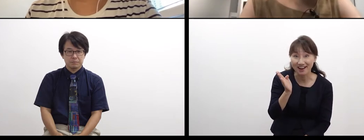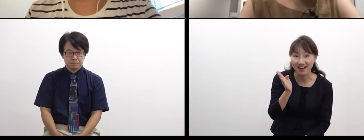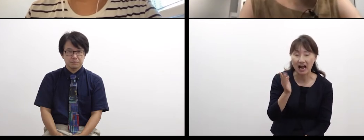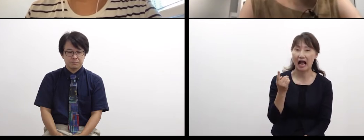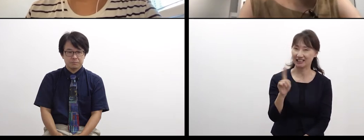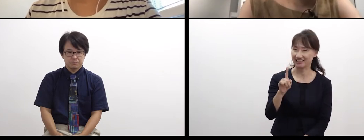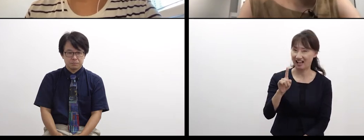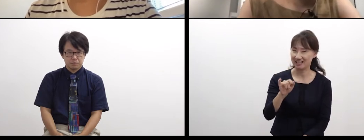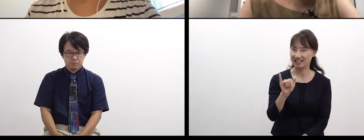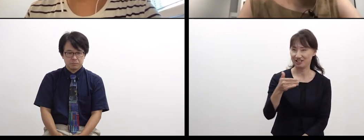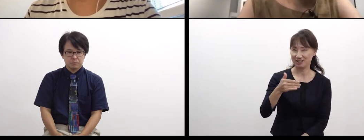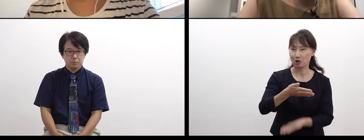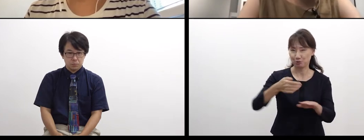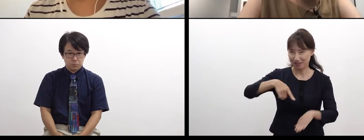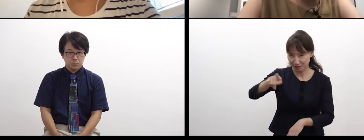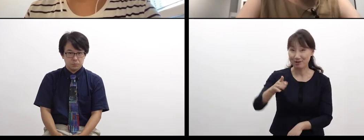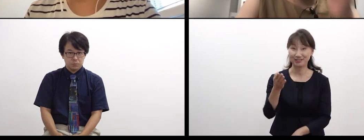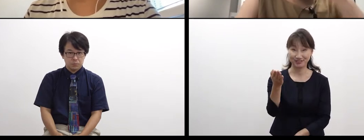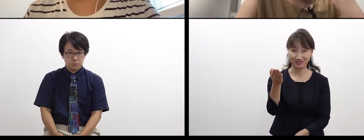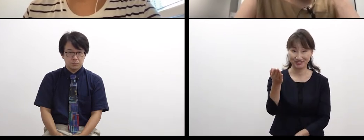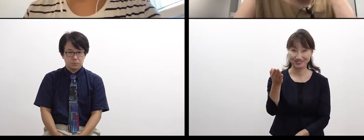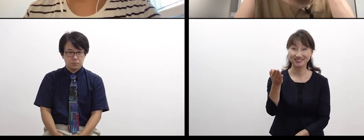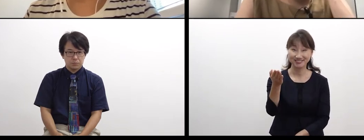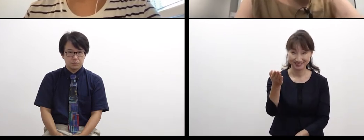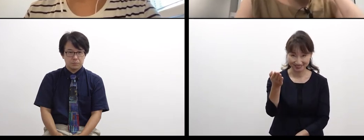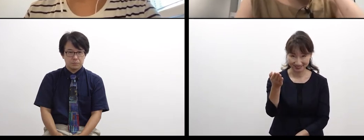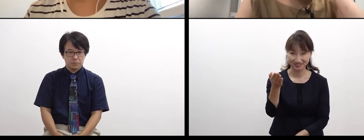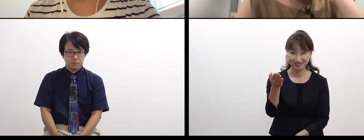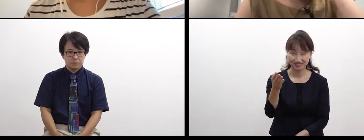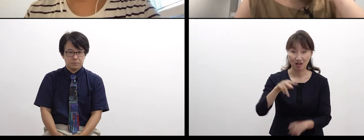and could you imagine that you prepare your luggage in your brain?